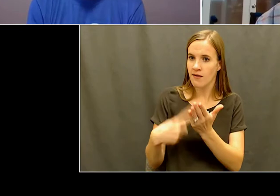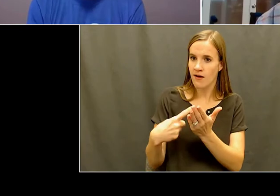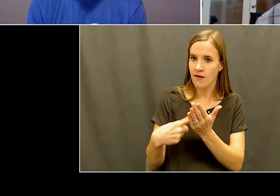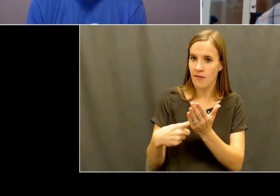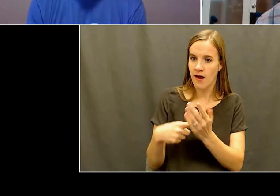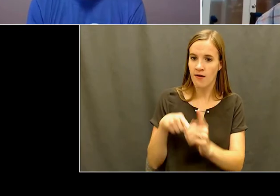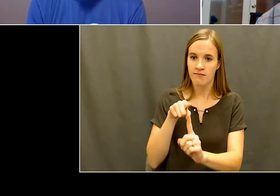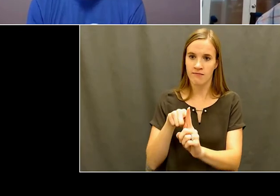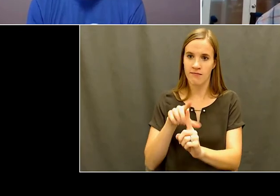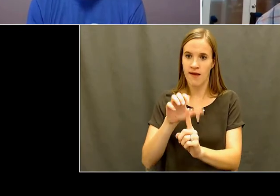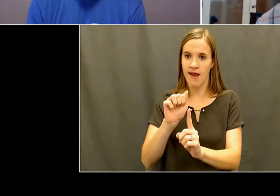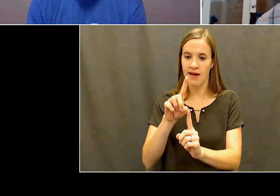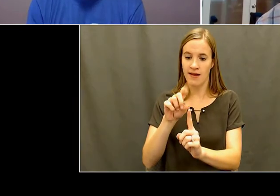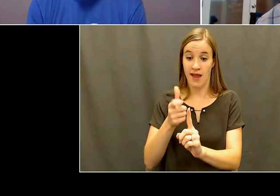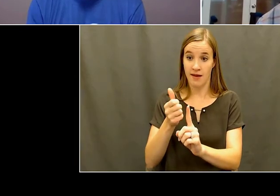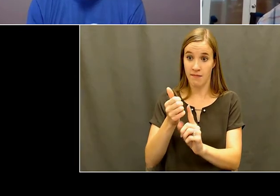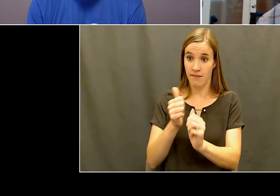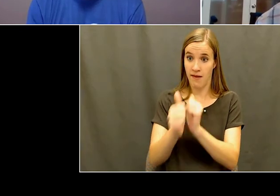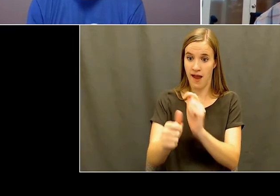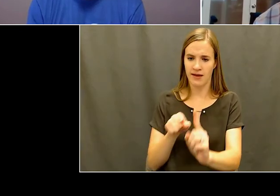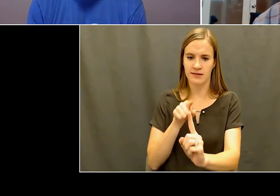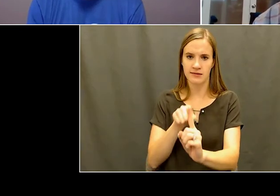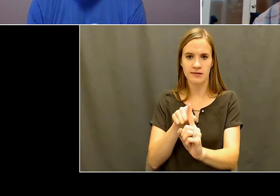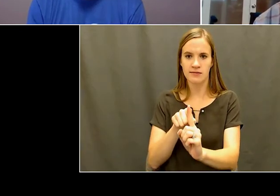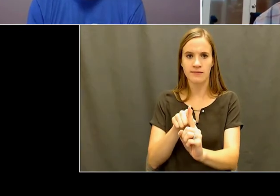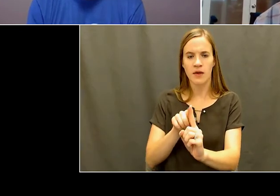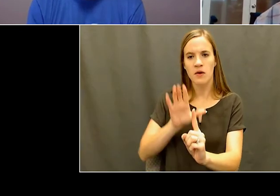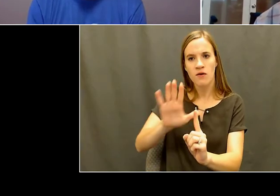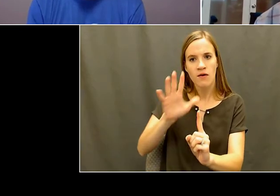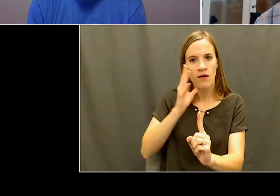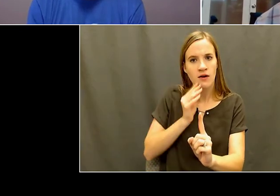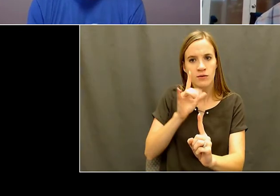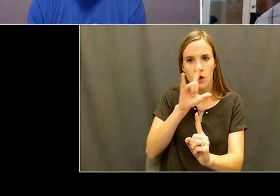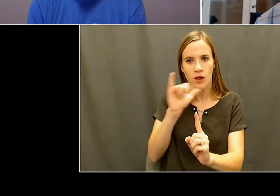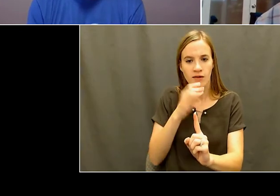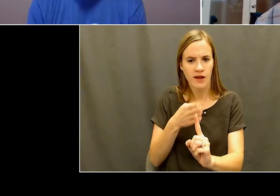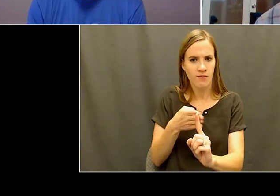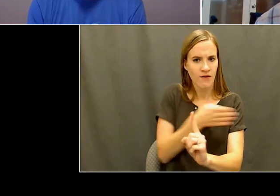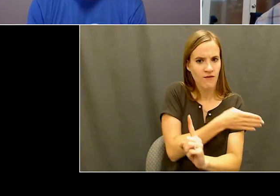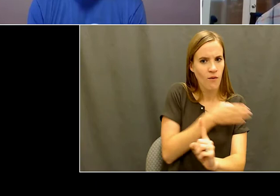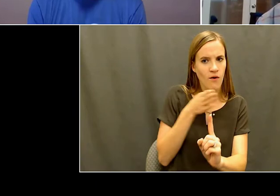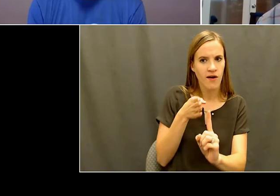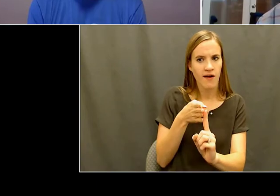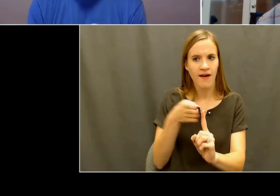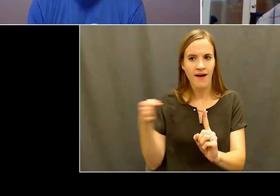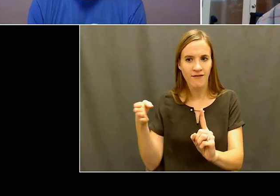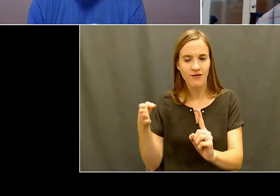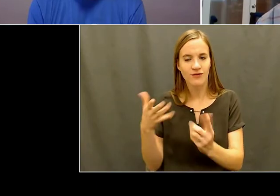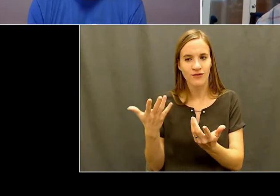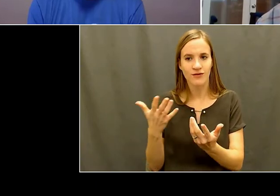experienced and saw before and after that as it relates to the programs that you were involved with. How's that sound?